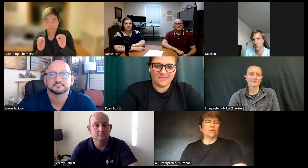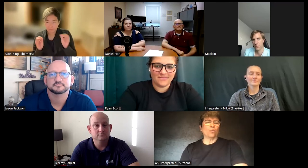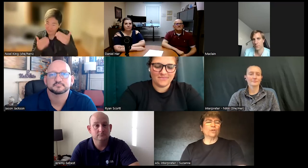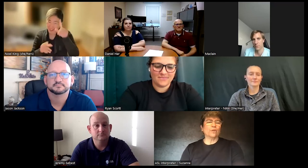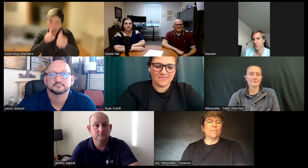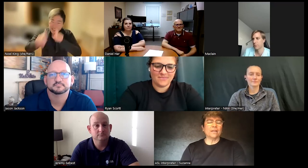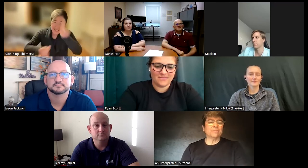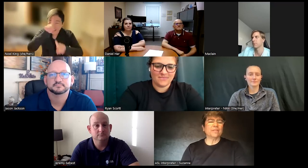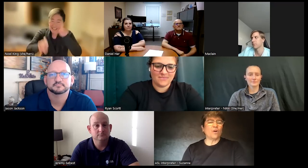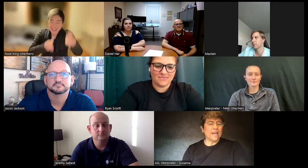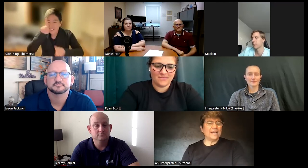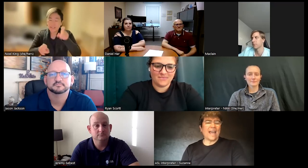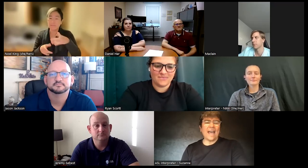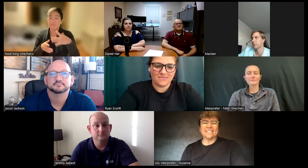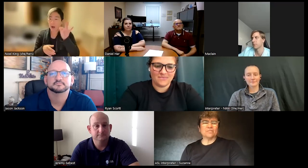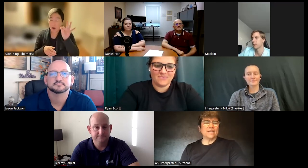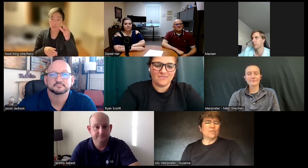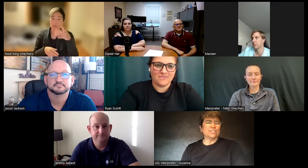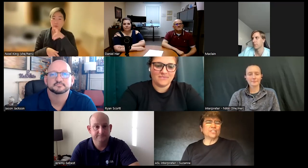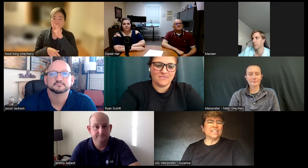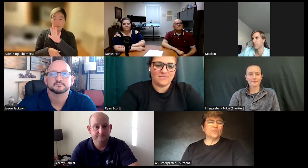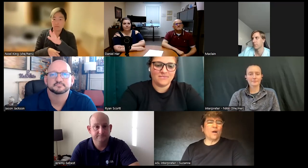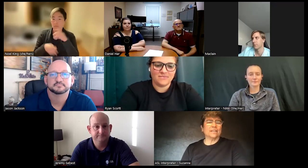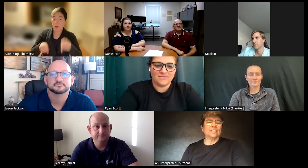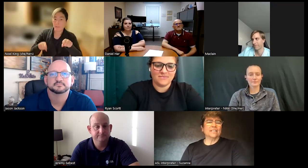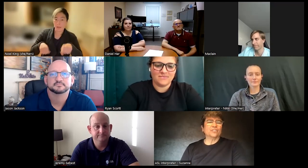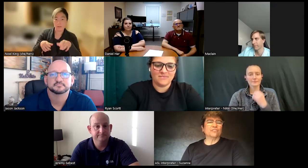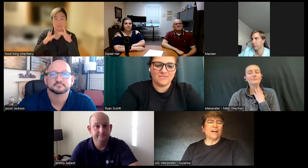a wondering about something go ahead and ask as many questions as you want to